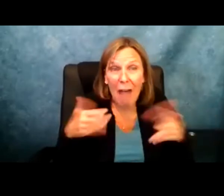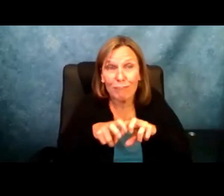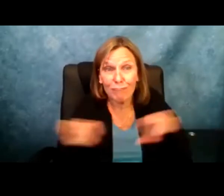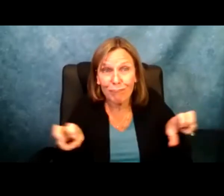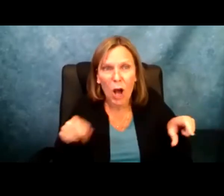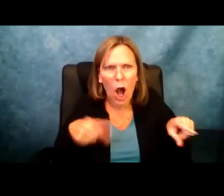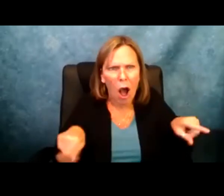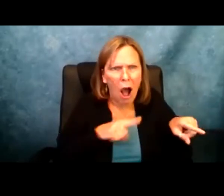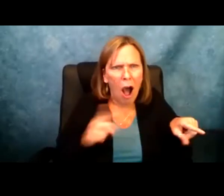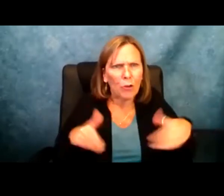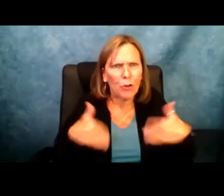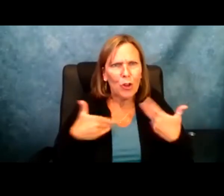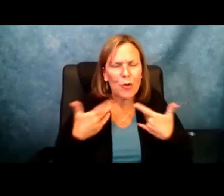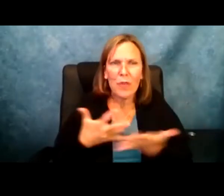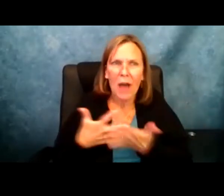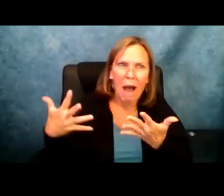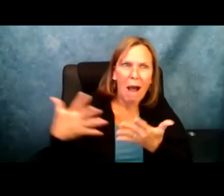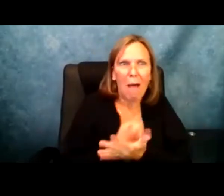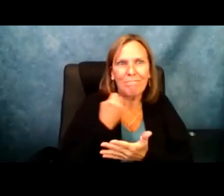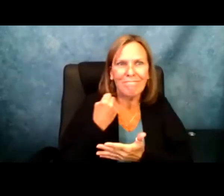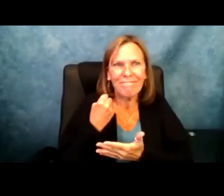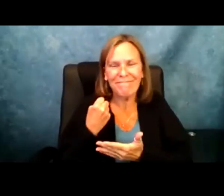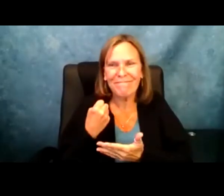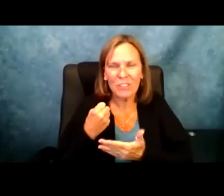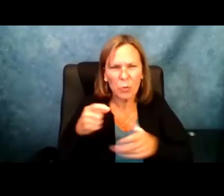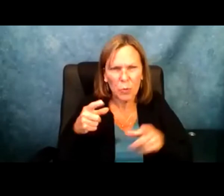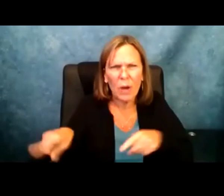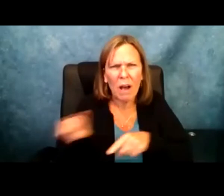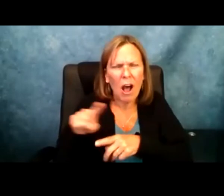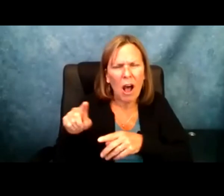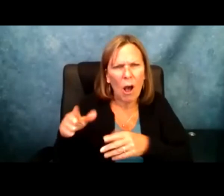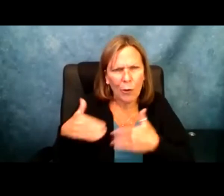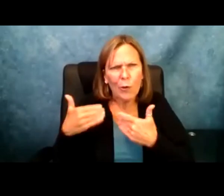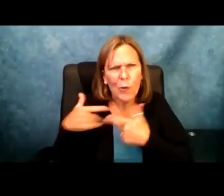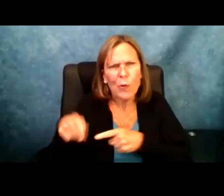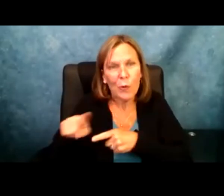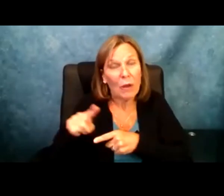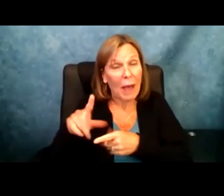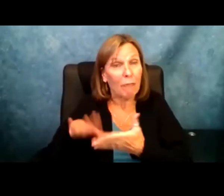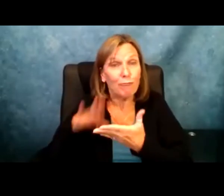Day. We always have it but we never had the youth but this is a very unique time for us